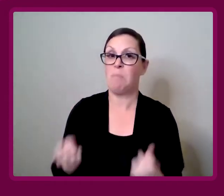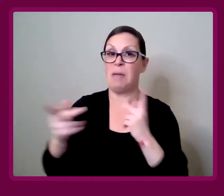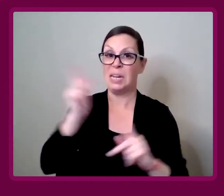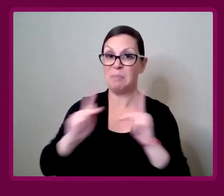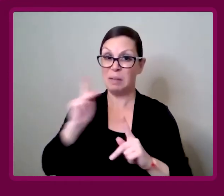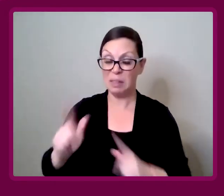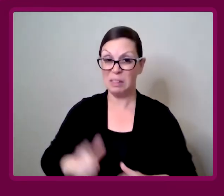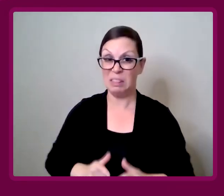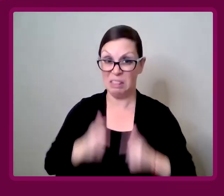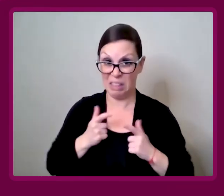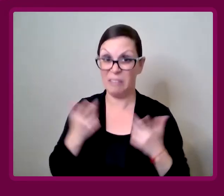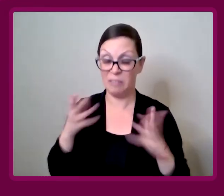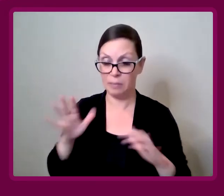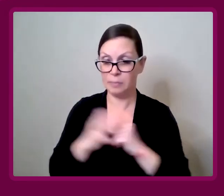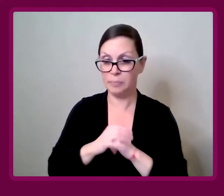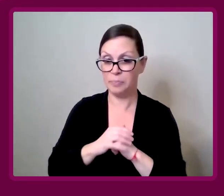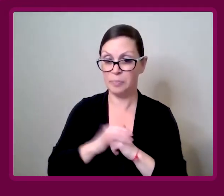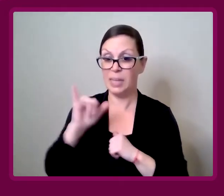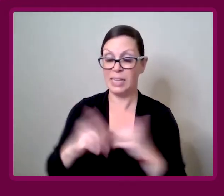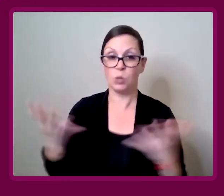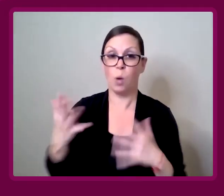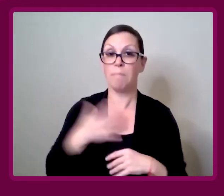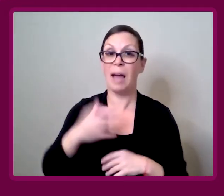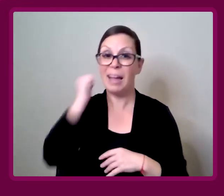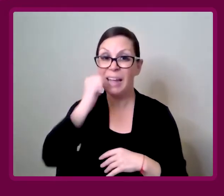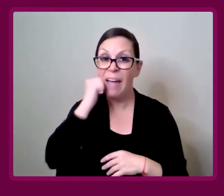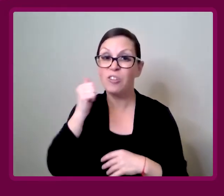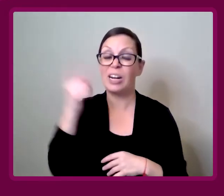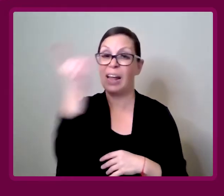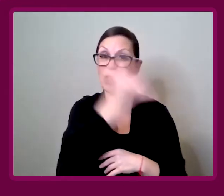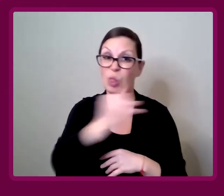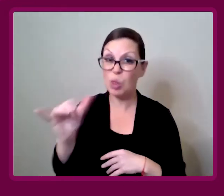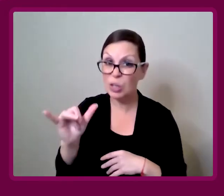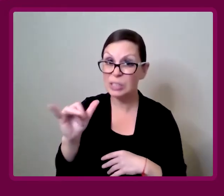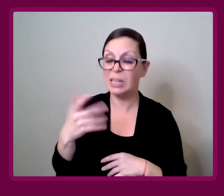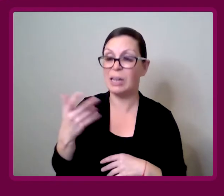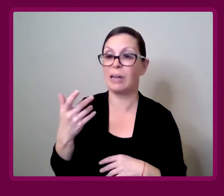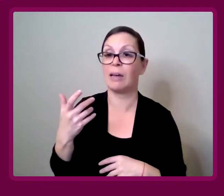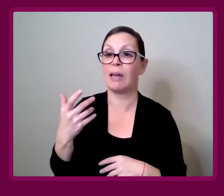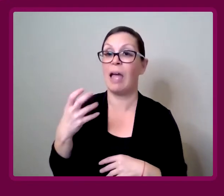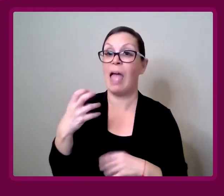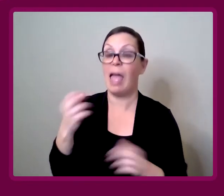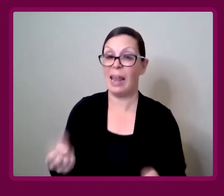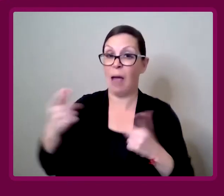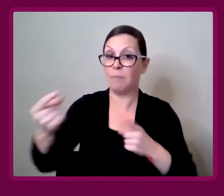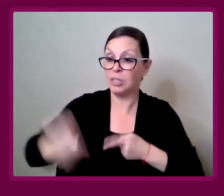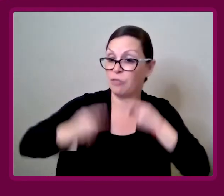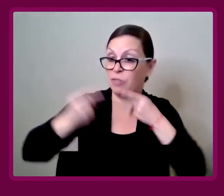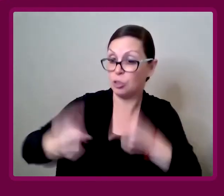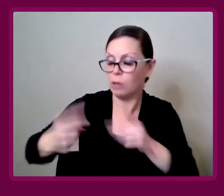are living. This is how my day to day tasks are hindered."